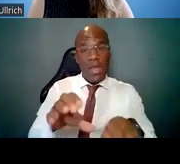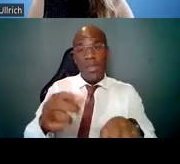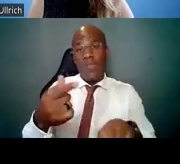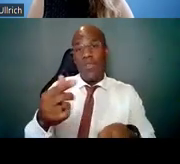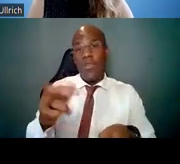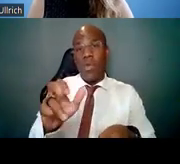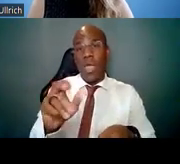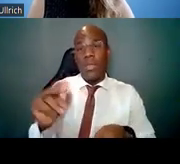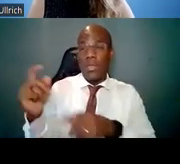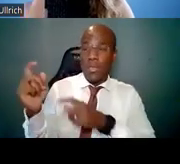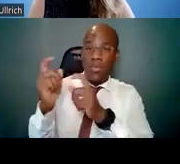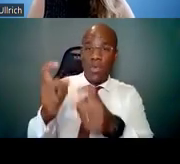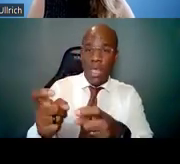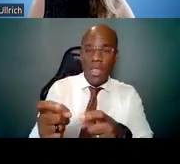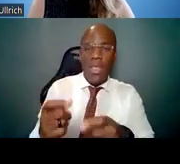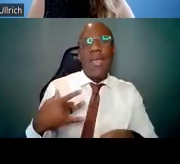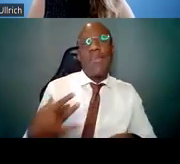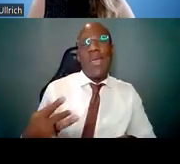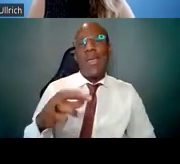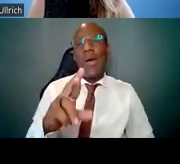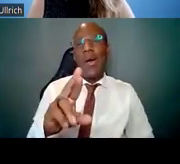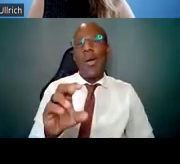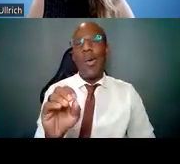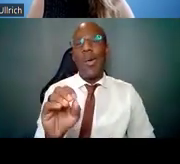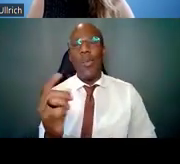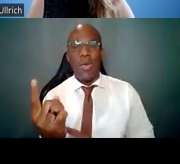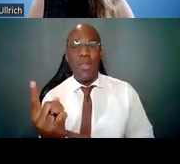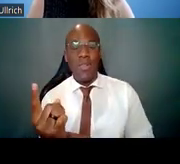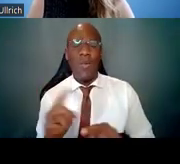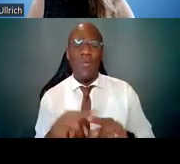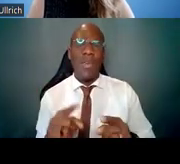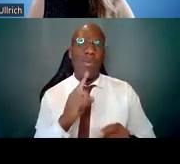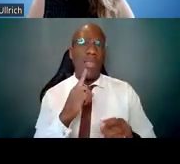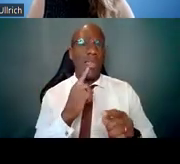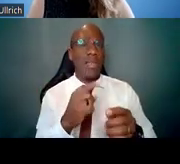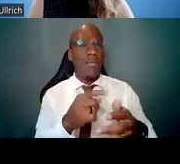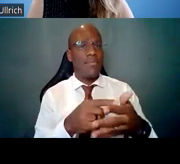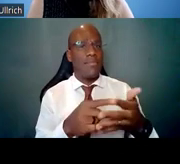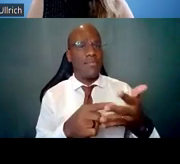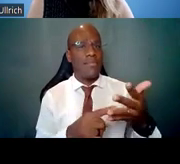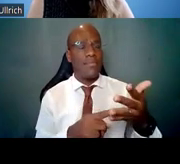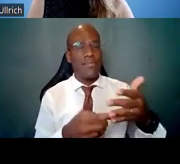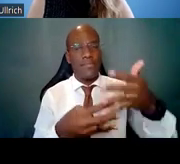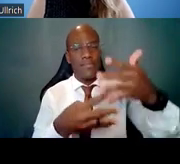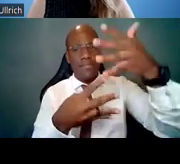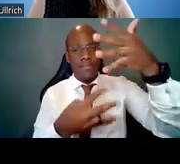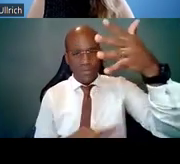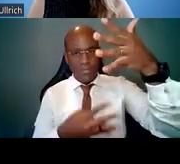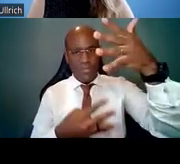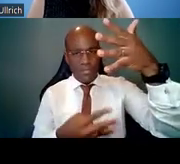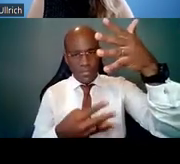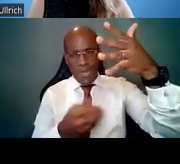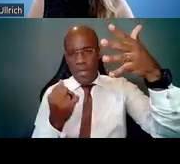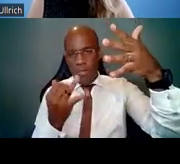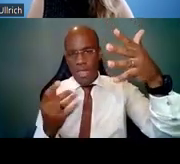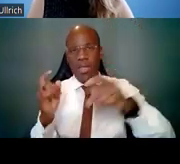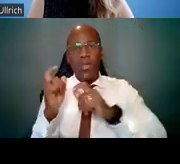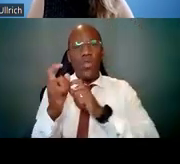but there is a whole list of grants that the mentor can hold that are eligible for a supplement.